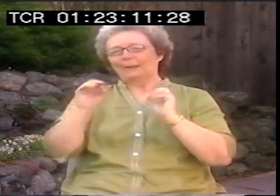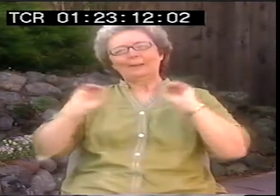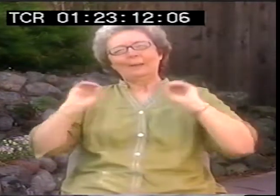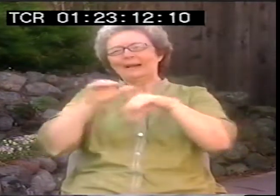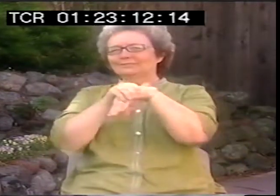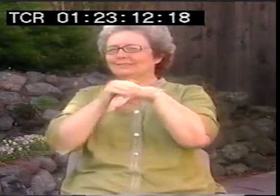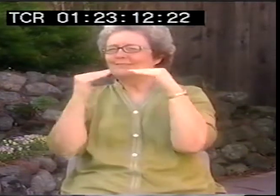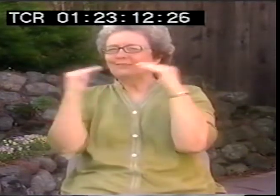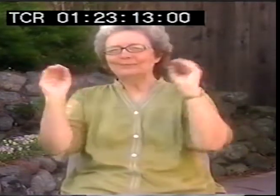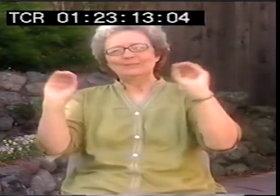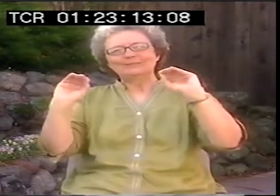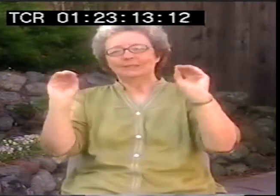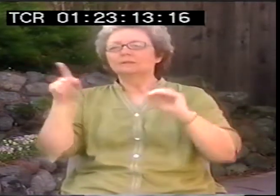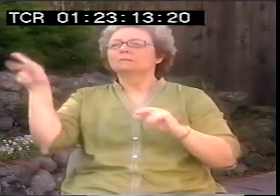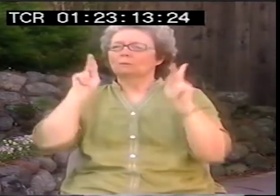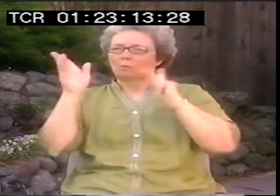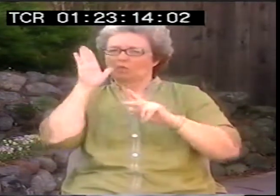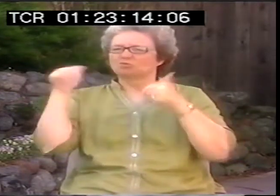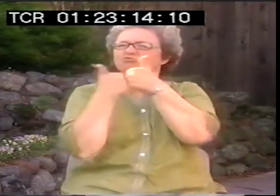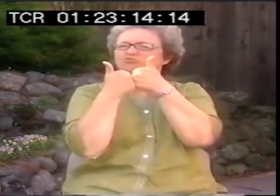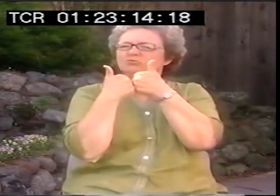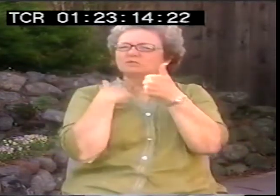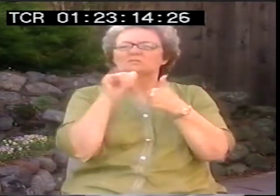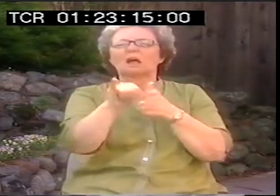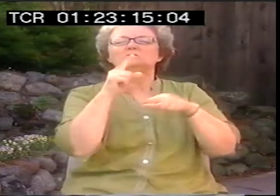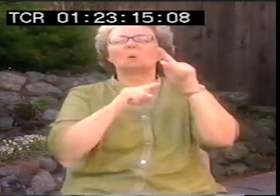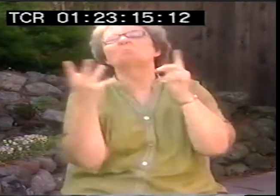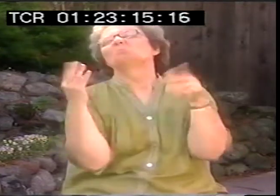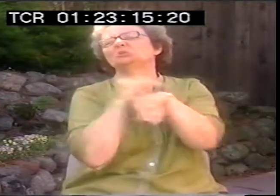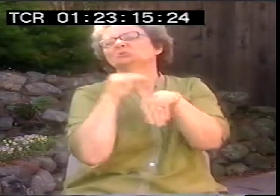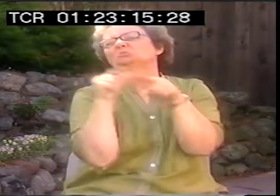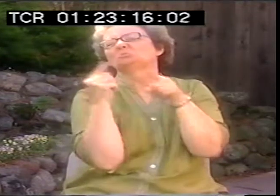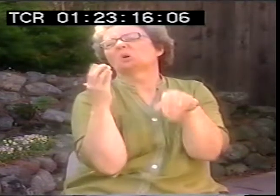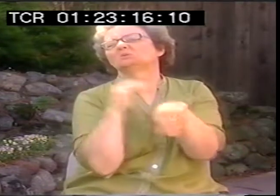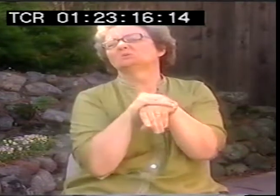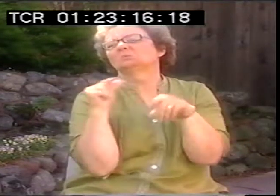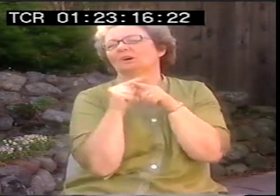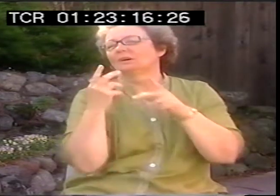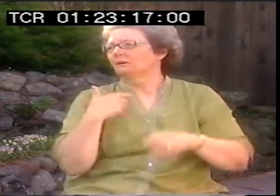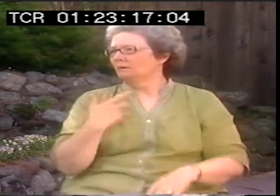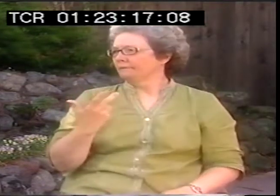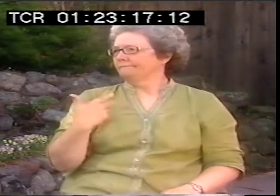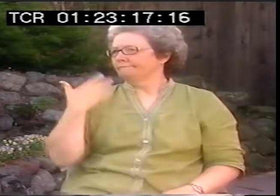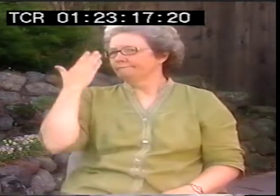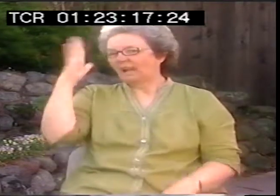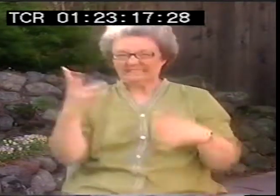you didn't know any English. So what we used at home and what we used with each other, we didn't feel that was the same as English.